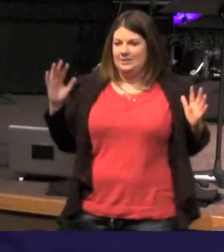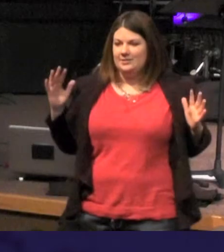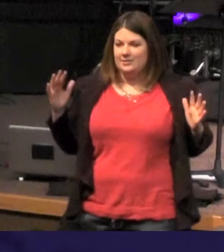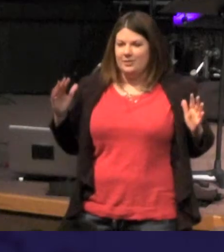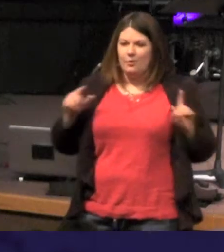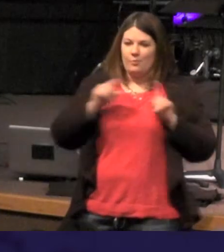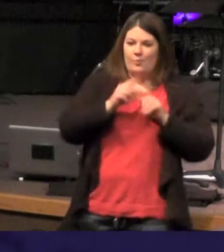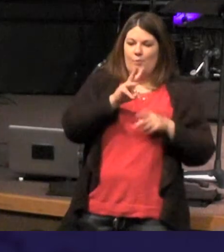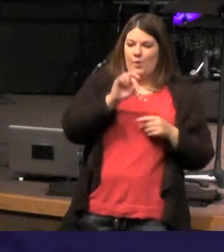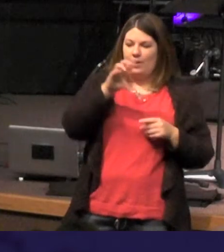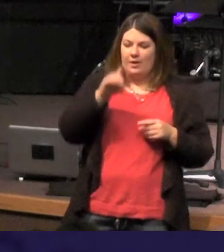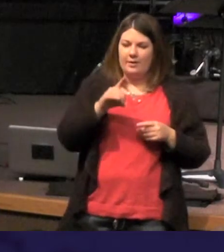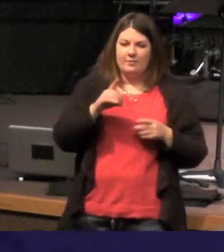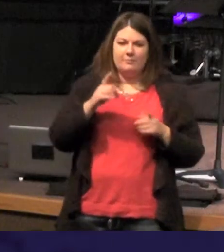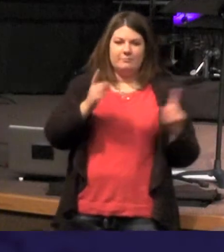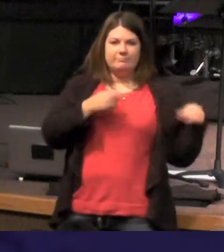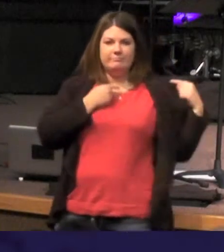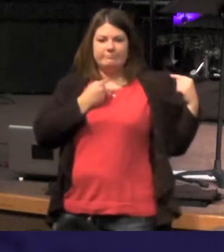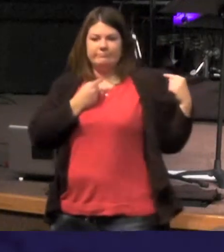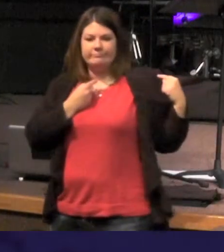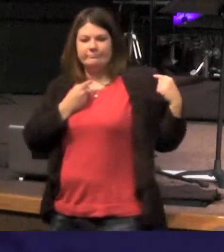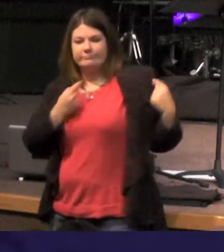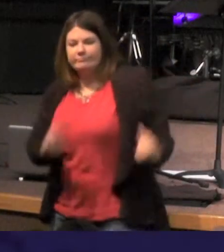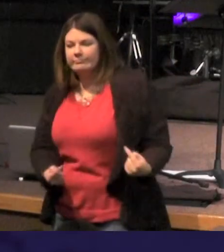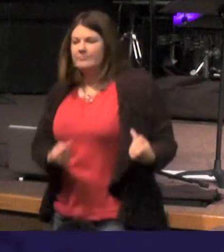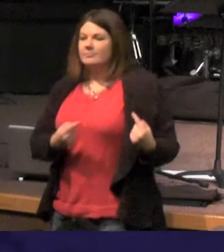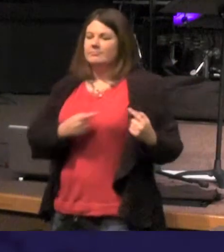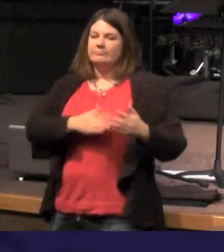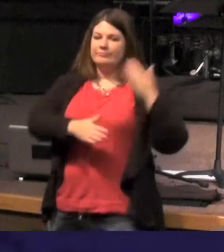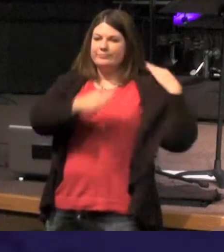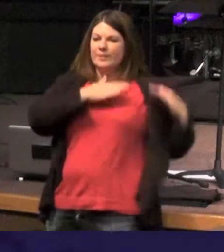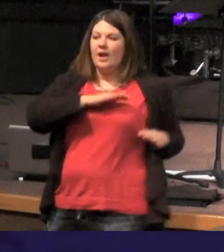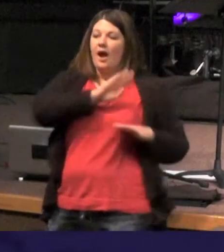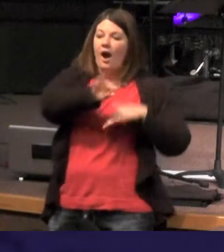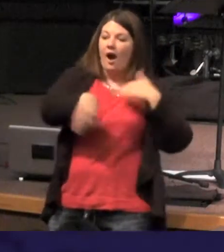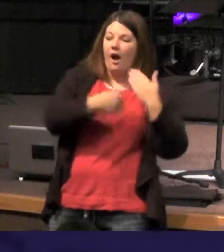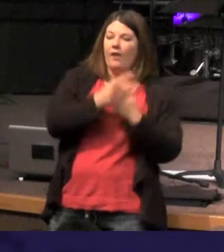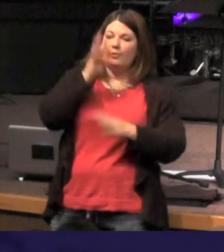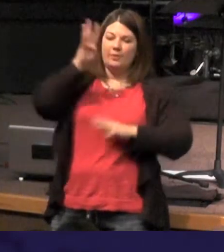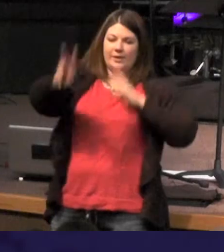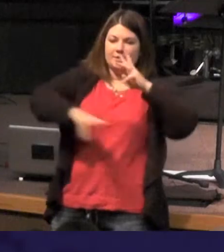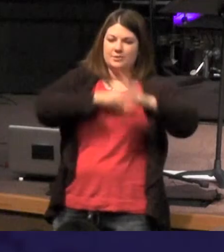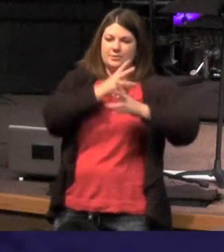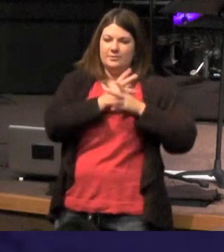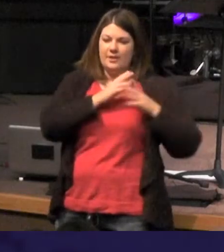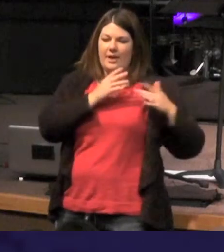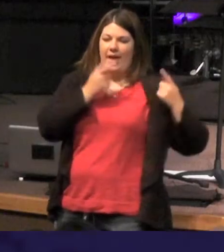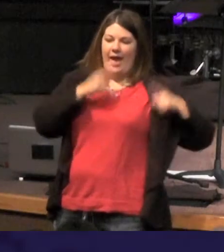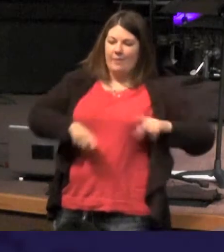the Word was there and he was from the very beginning and we find out that all creation takes place through him and so the Word was already there